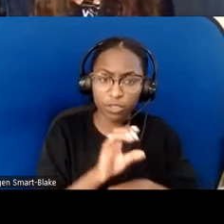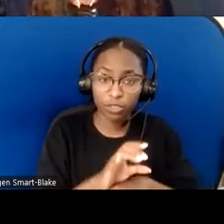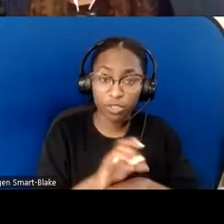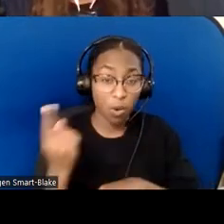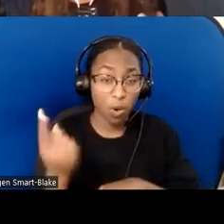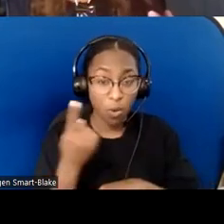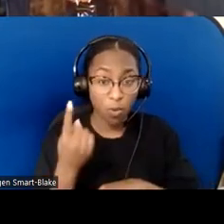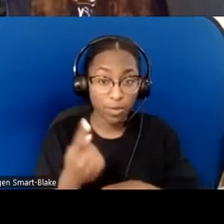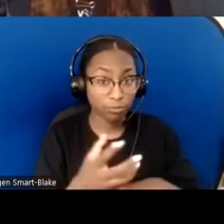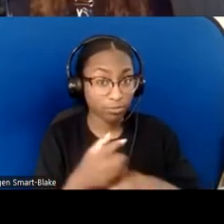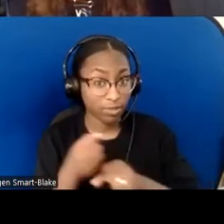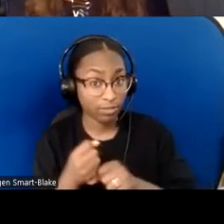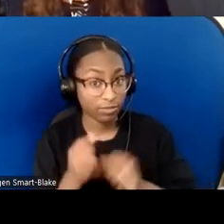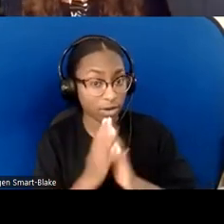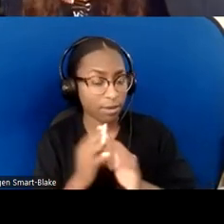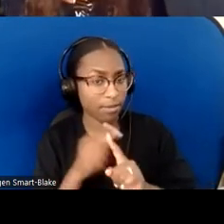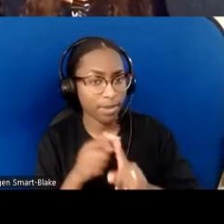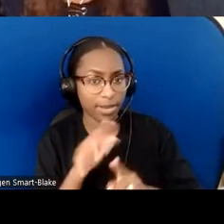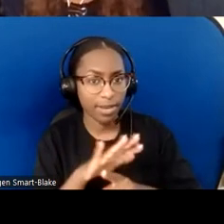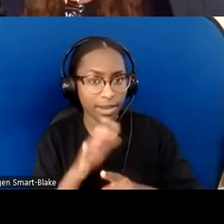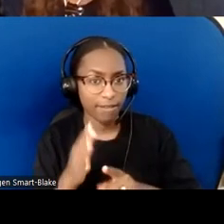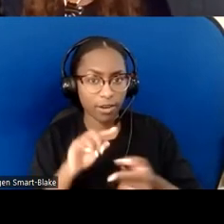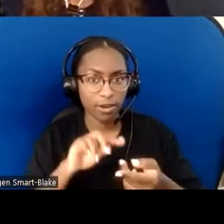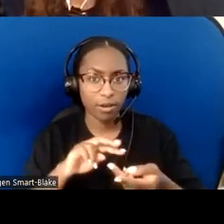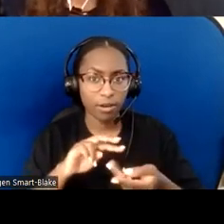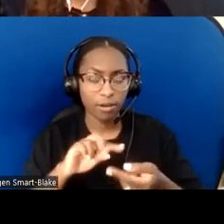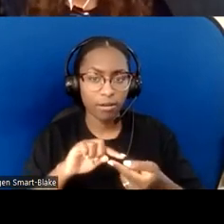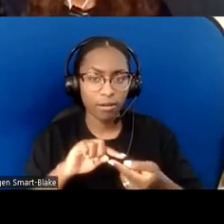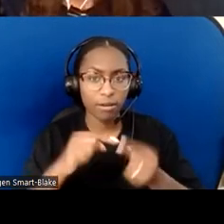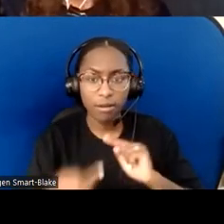That opened them to begin to participate in more ways